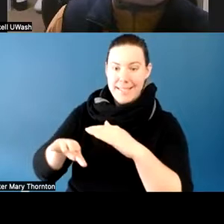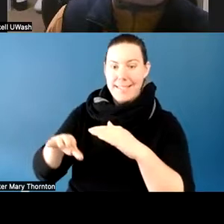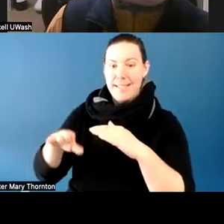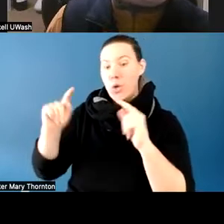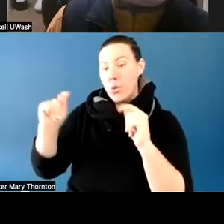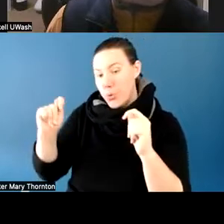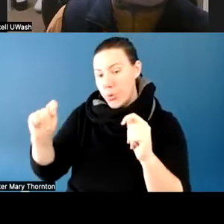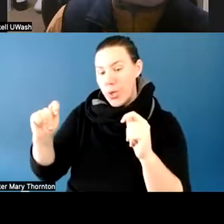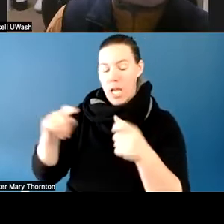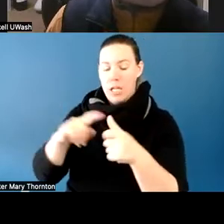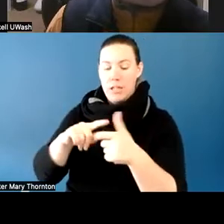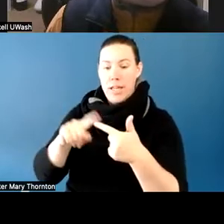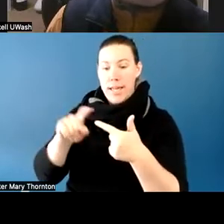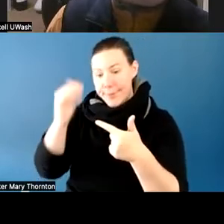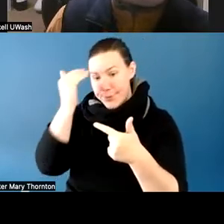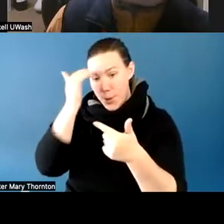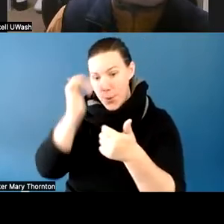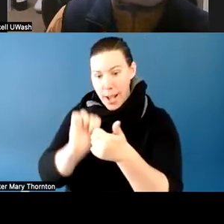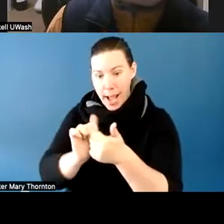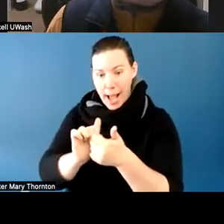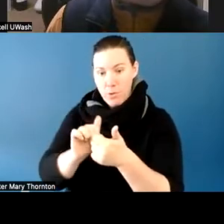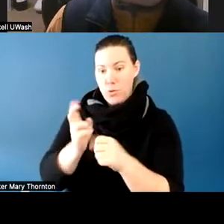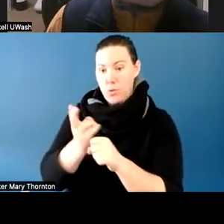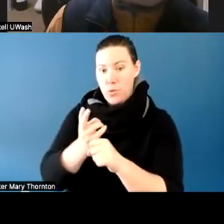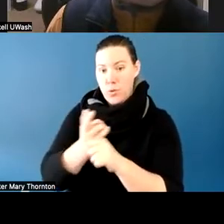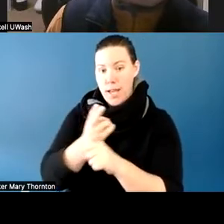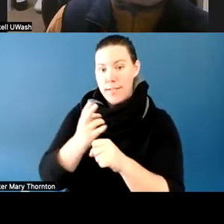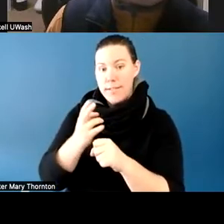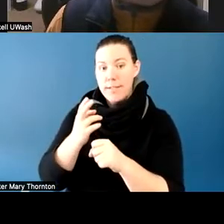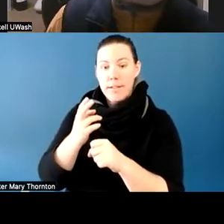and needed to know how to utilize accommodations,